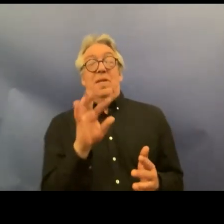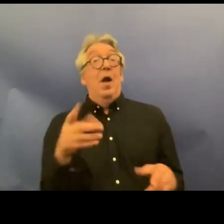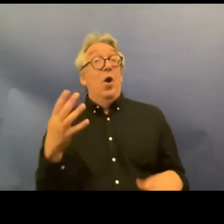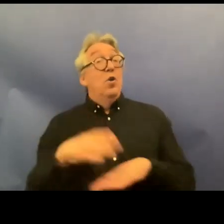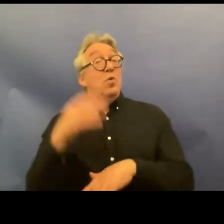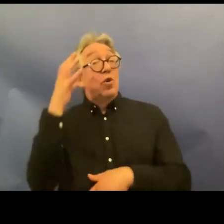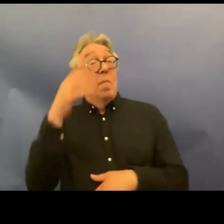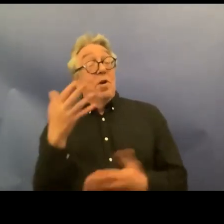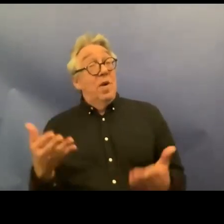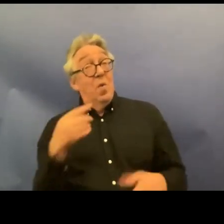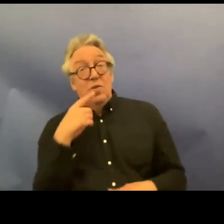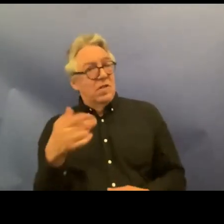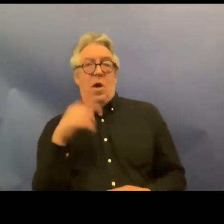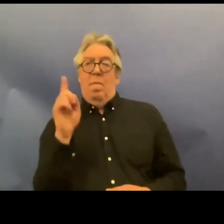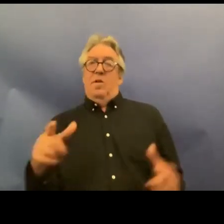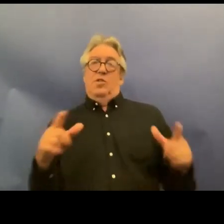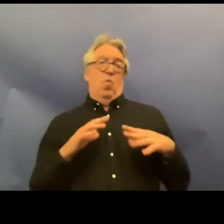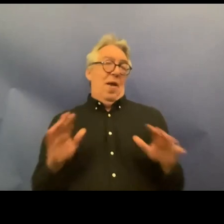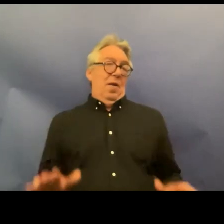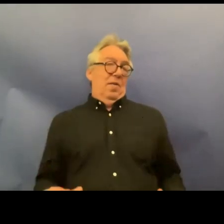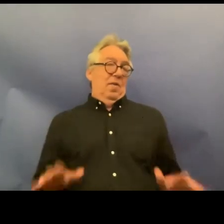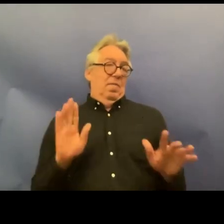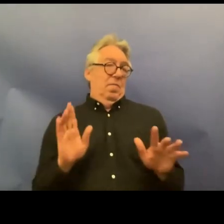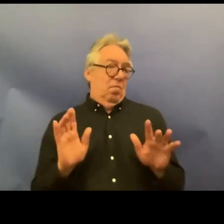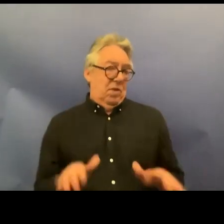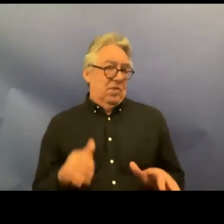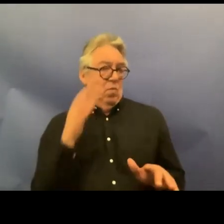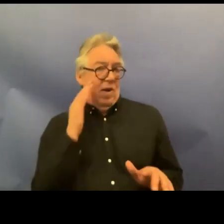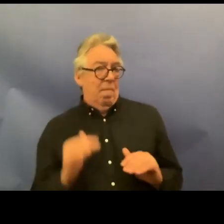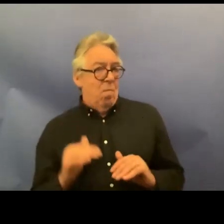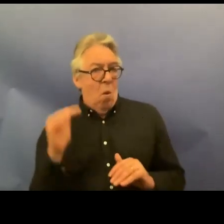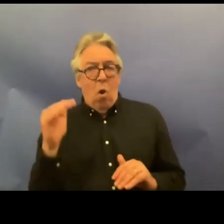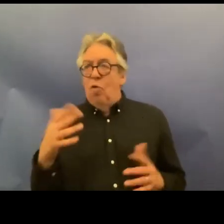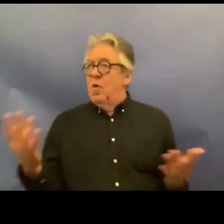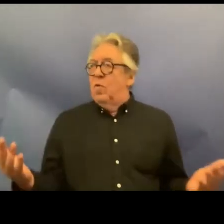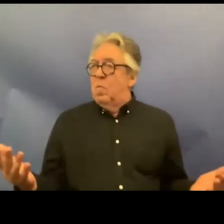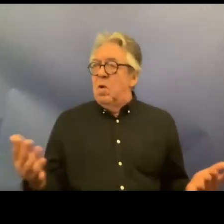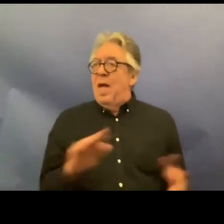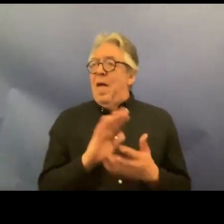wait until we know more about how the effects of the incorporation of the CRC